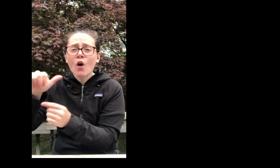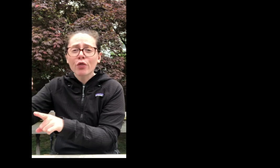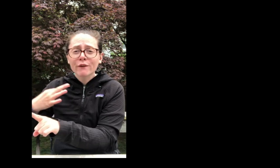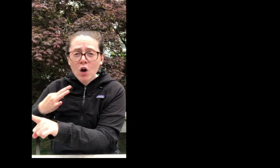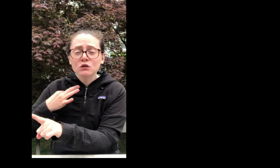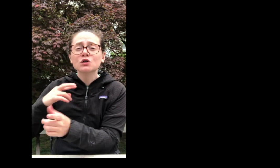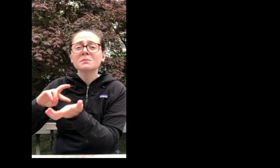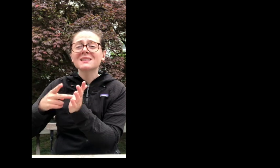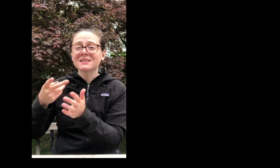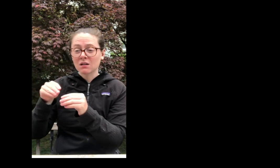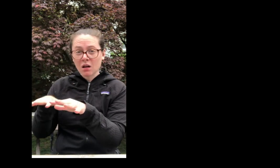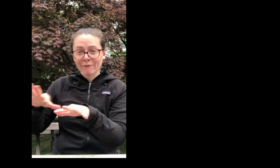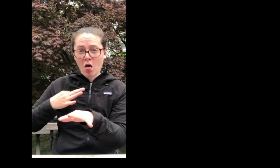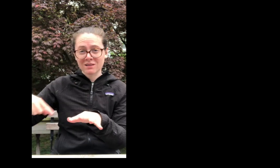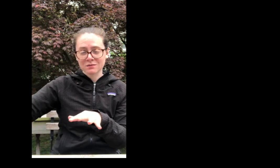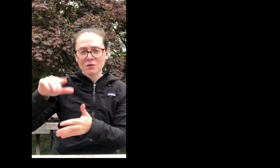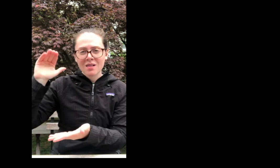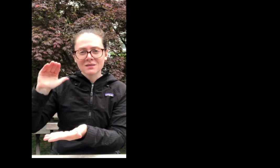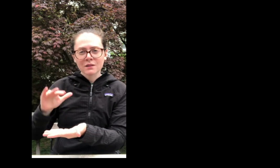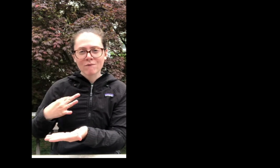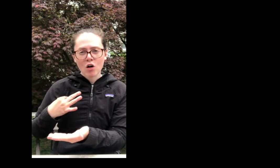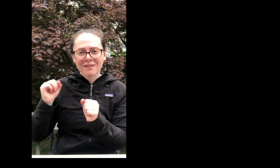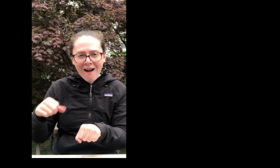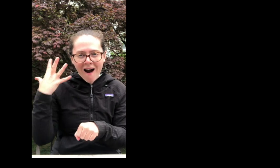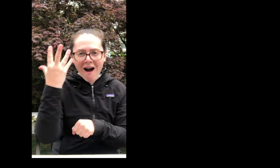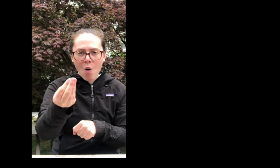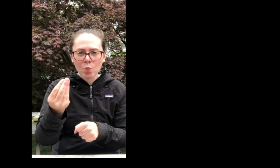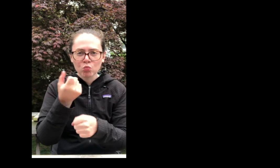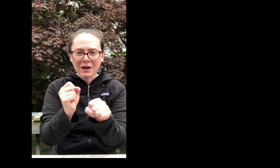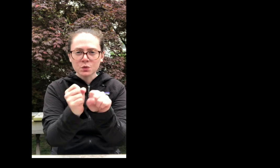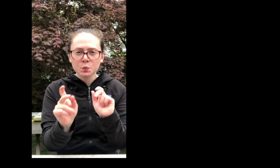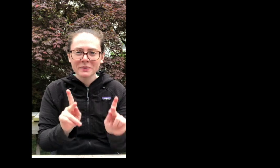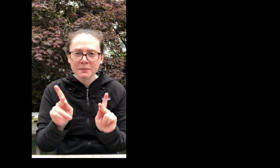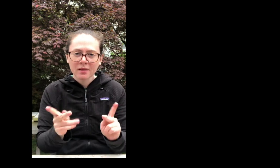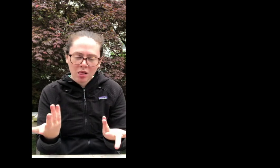then spreading it to their families or other volunteers and then ultimately reducing the number of SAR volunteers available to go out and rescue people.